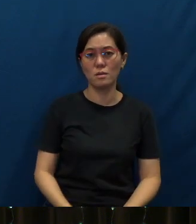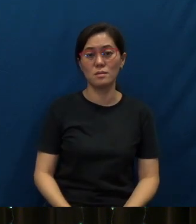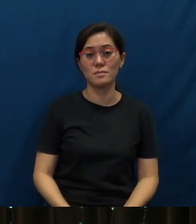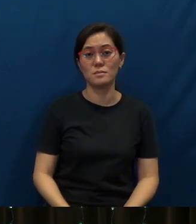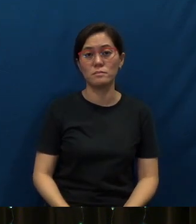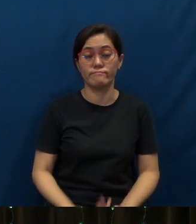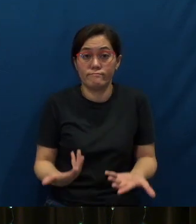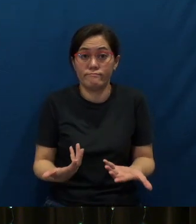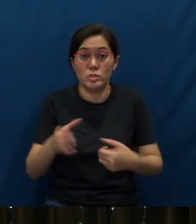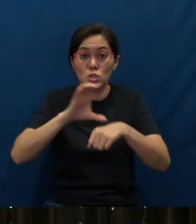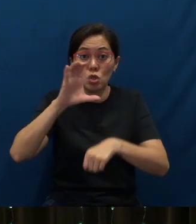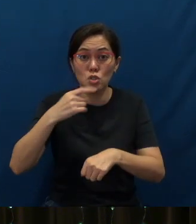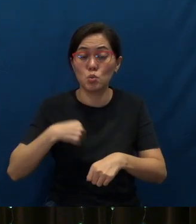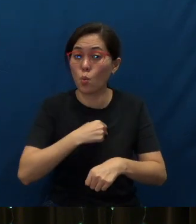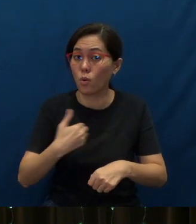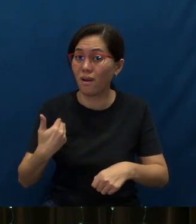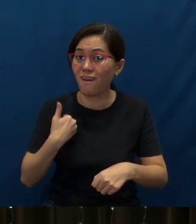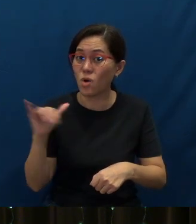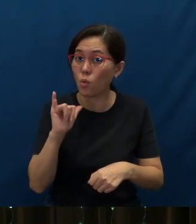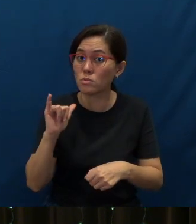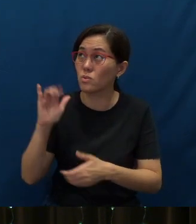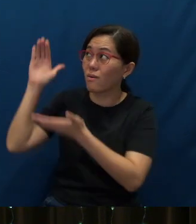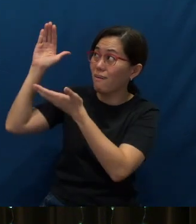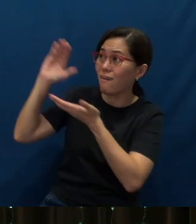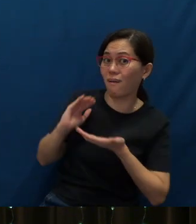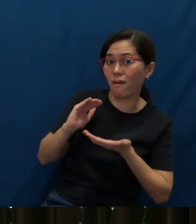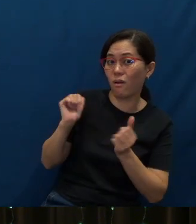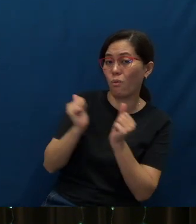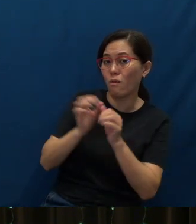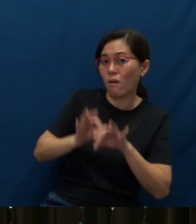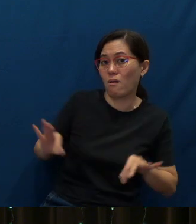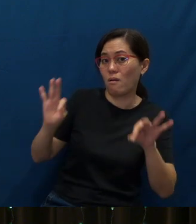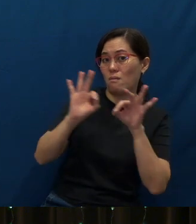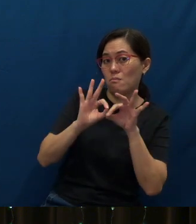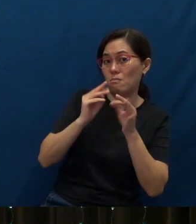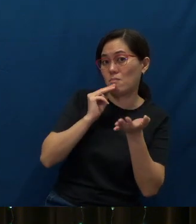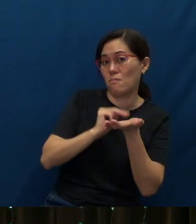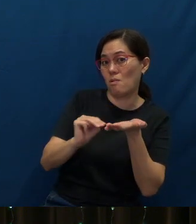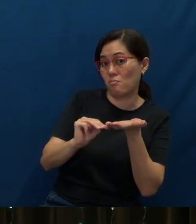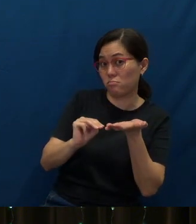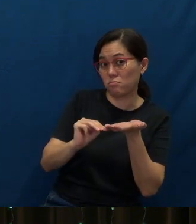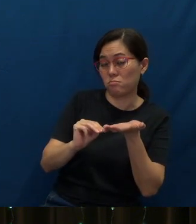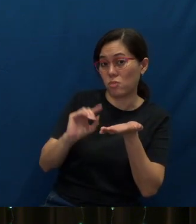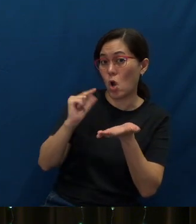Church, we too have been entrusted with the important message of the gospel.